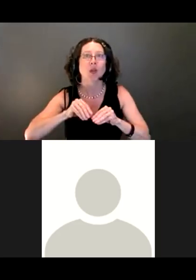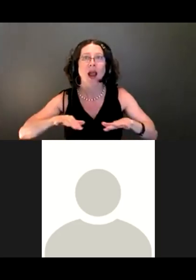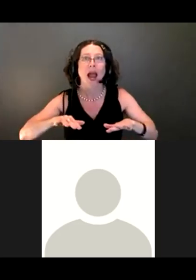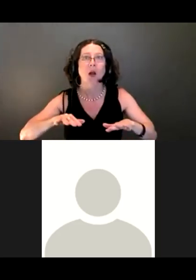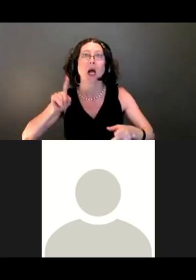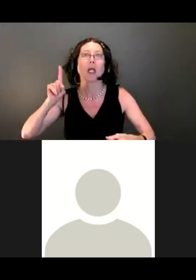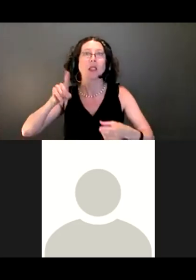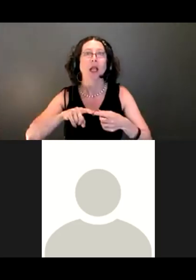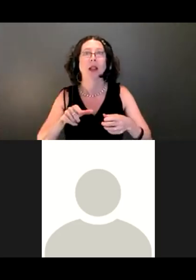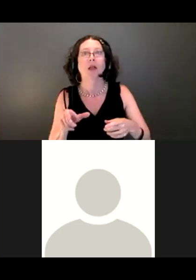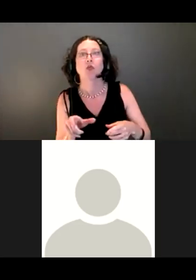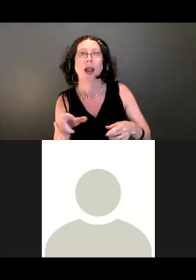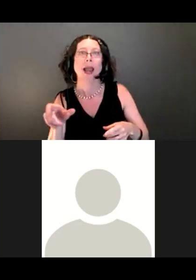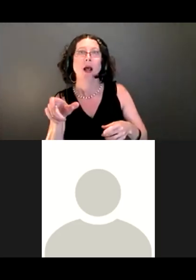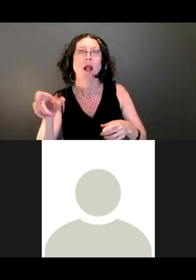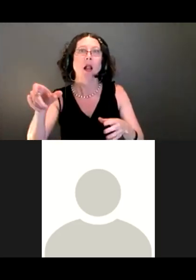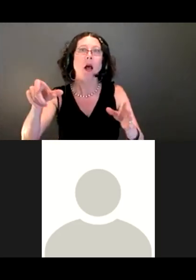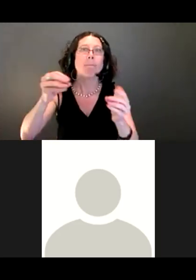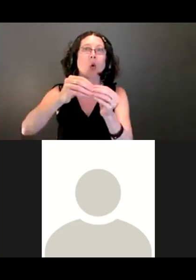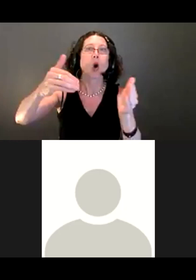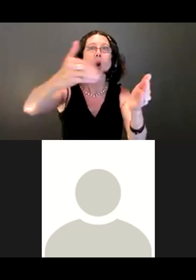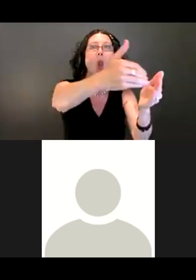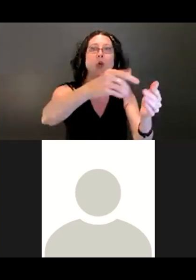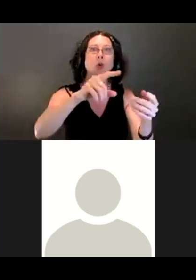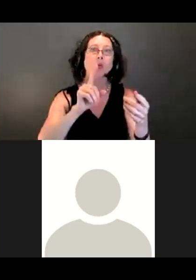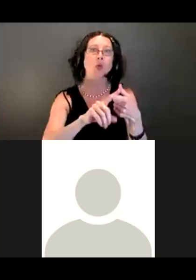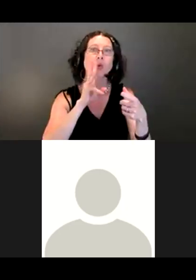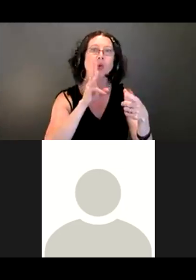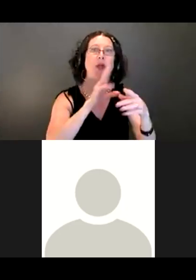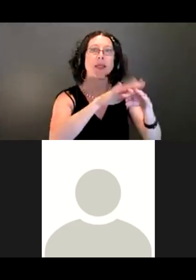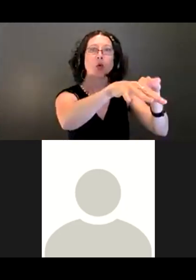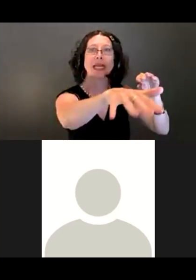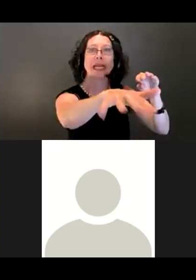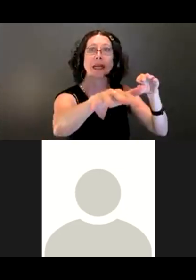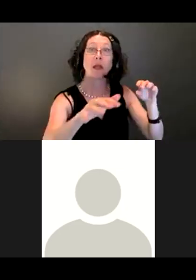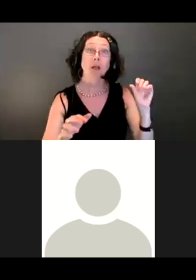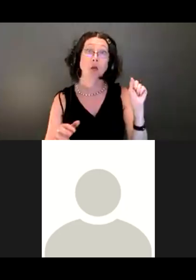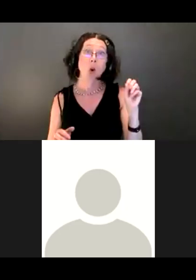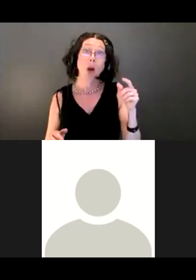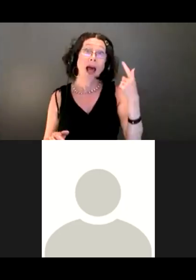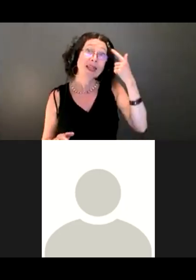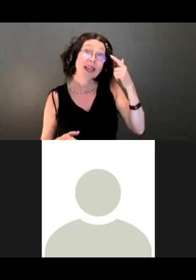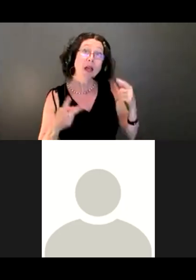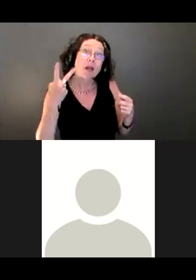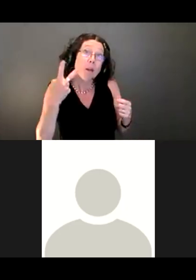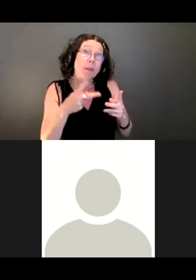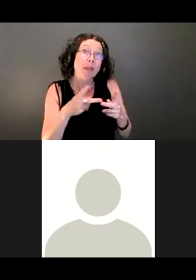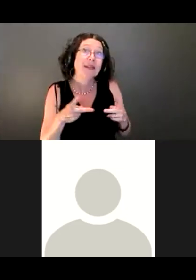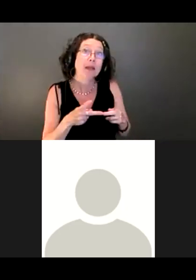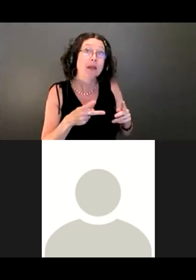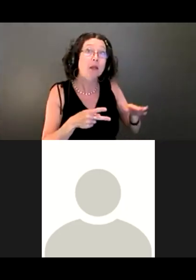towards the creek a little bit. So maybe creating a couple places where you could navigate